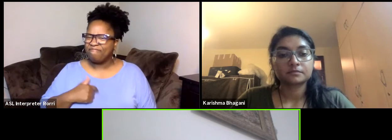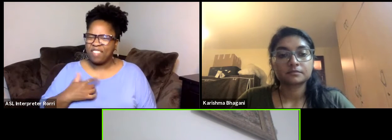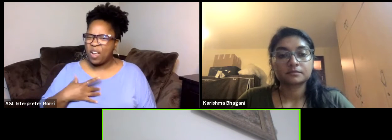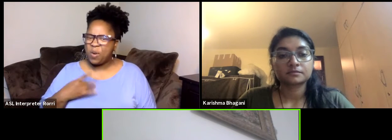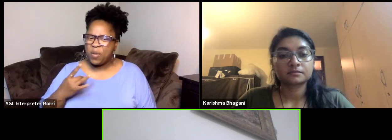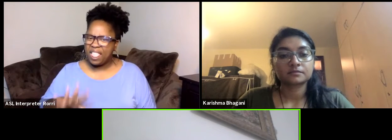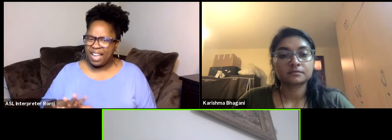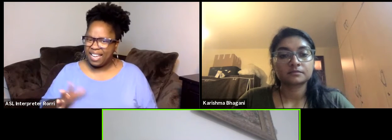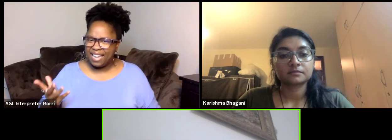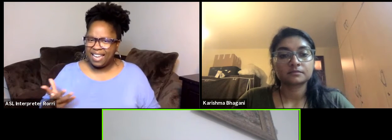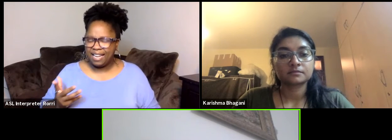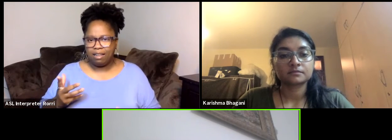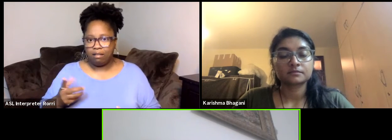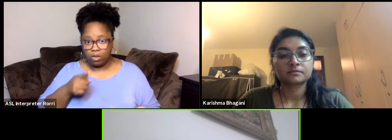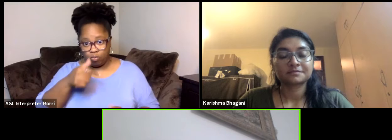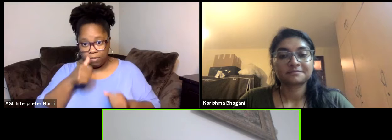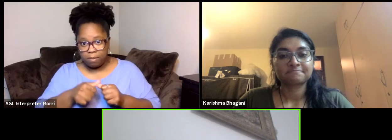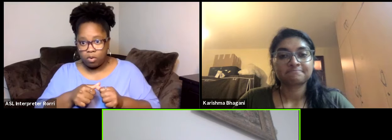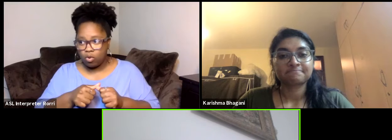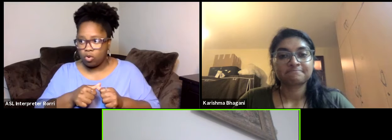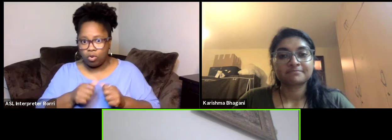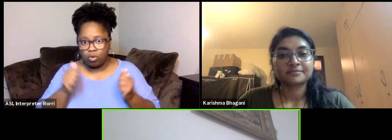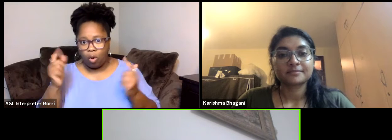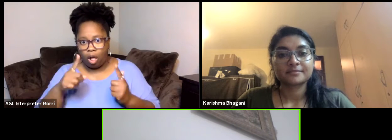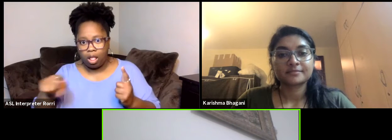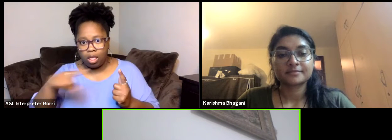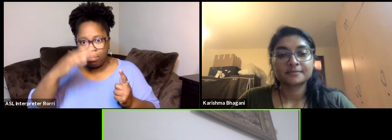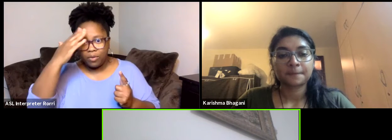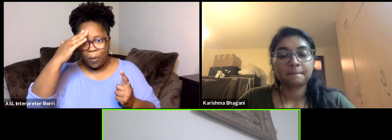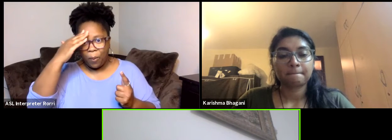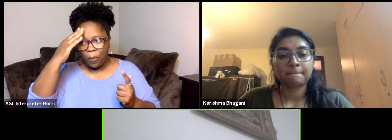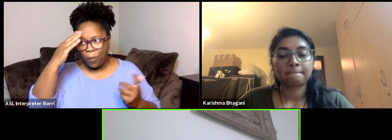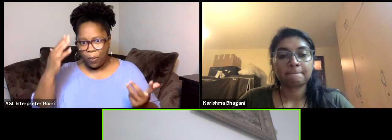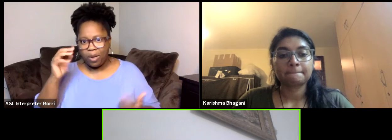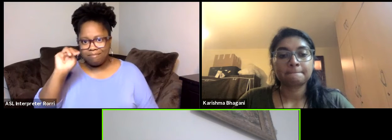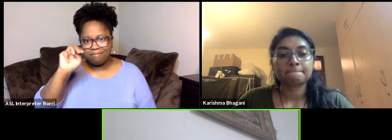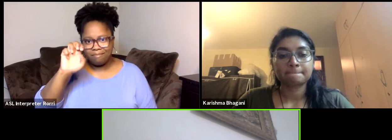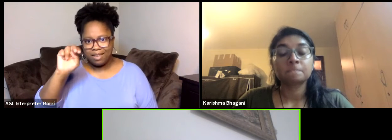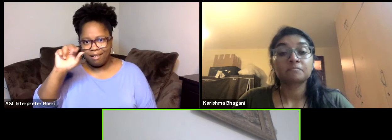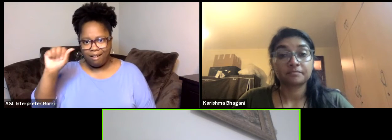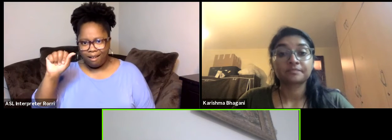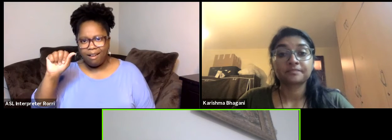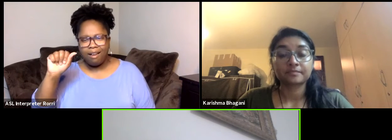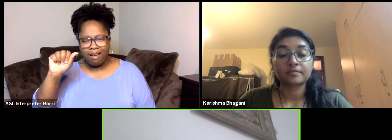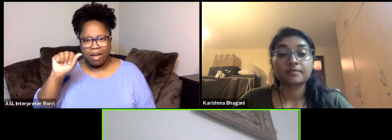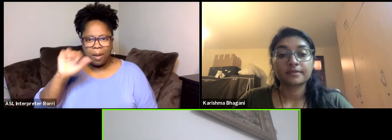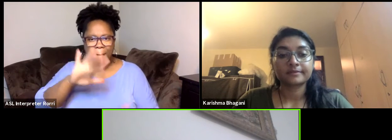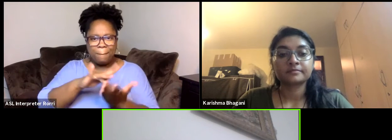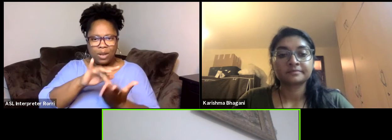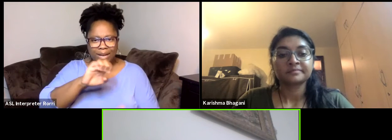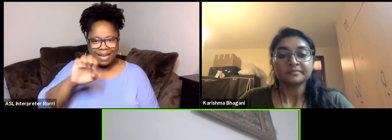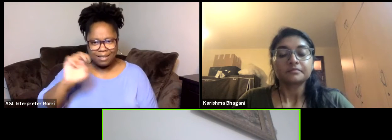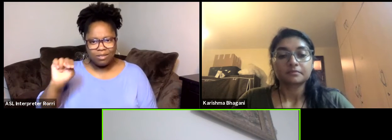member everybody knows our history as in the MENA region and our big role in the state of this slave trades.